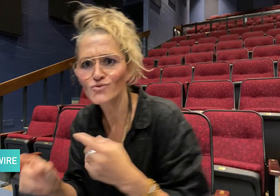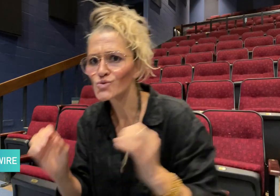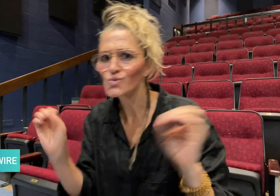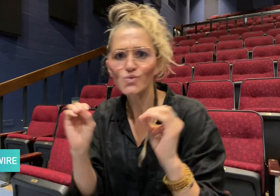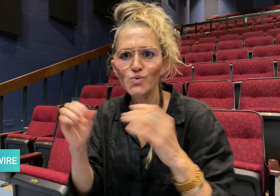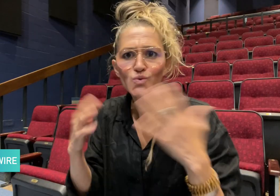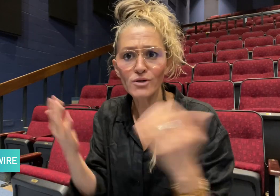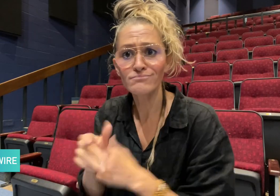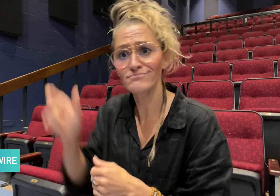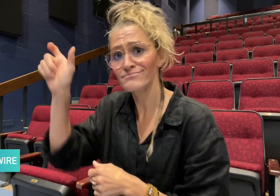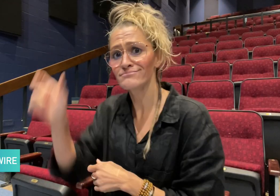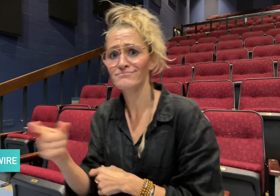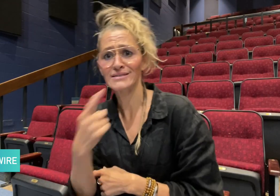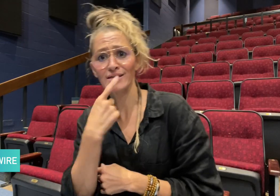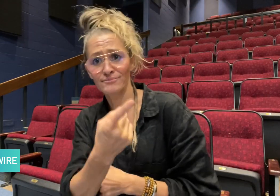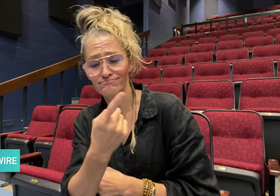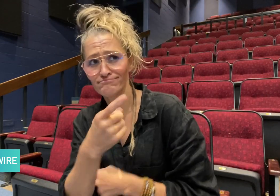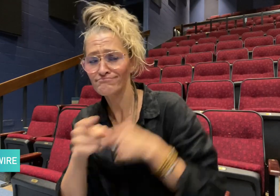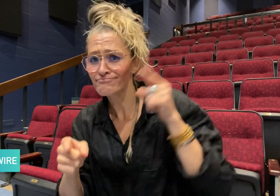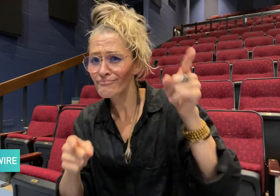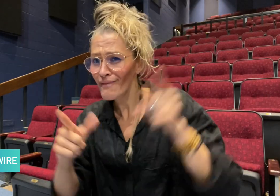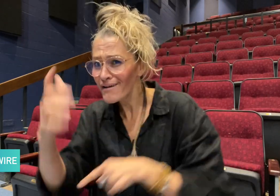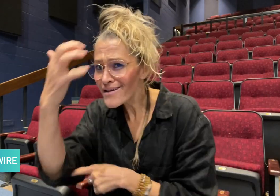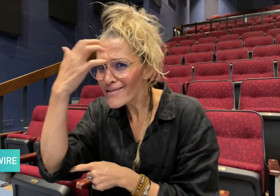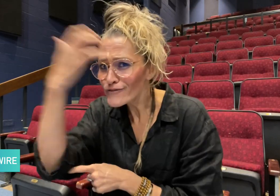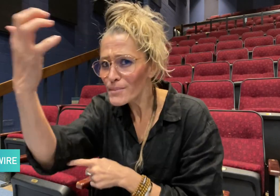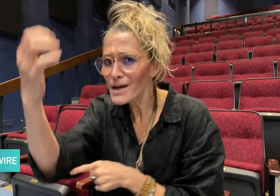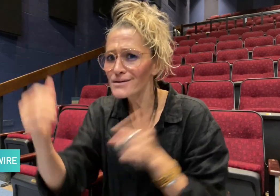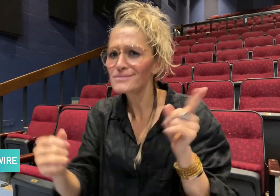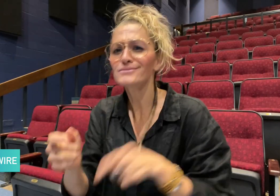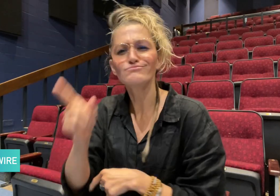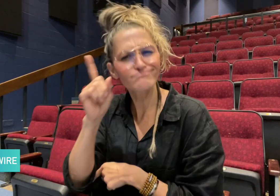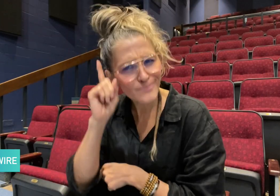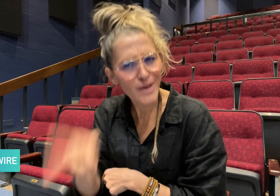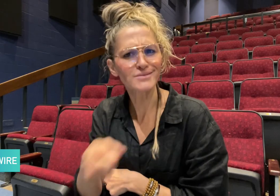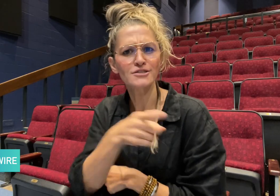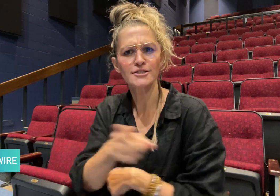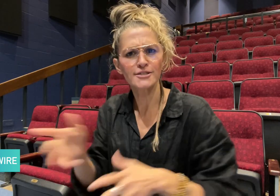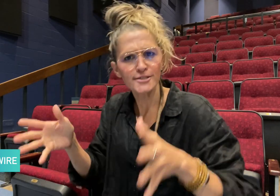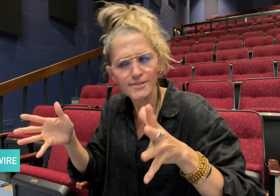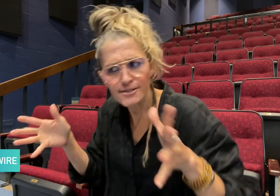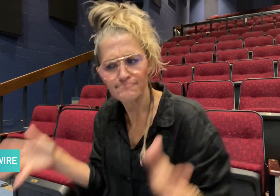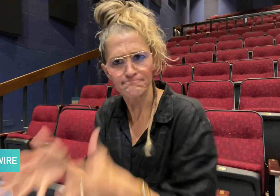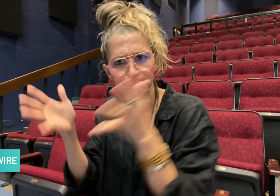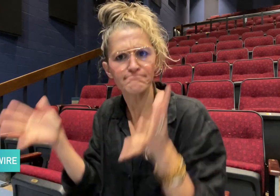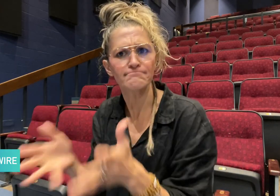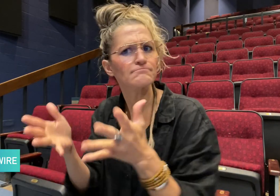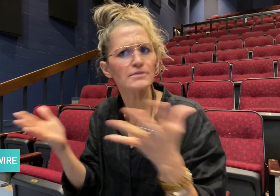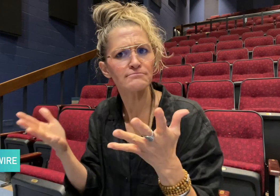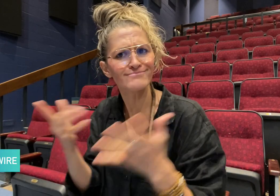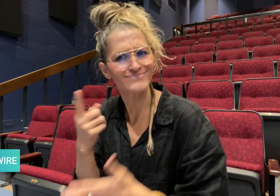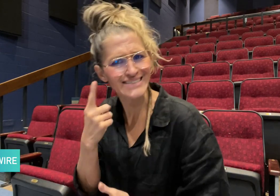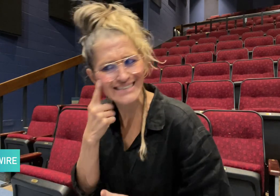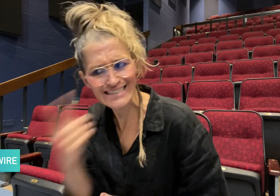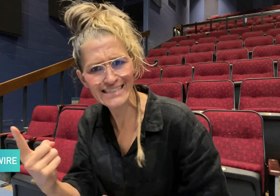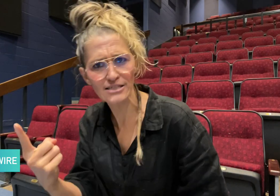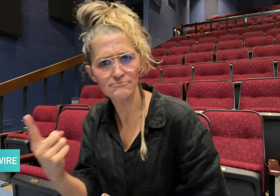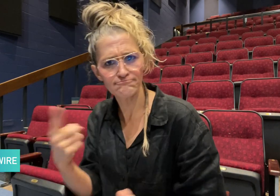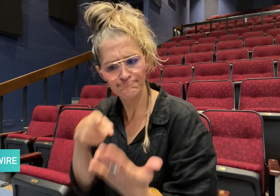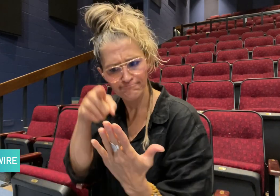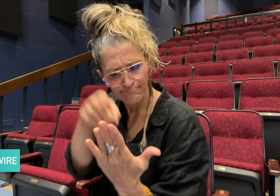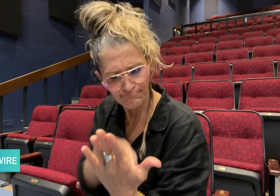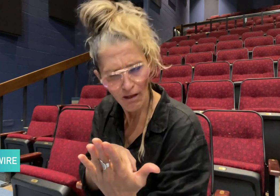but in Nigeria, there is nothing like this." She says that